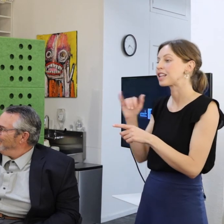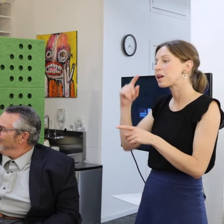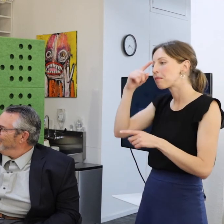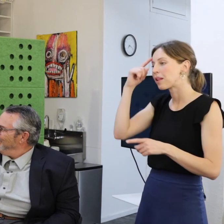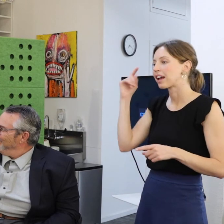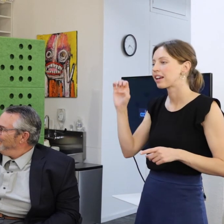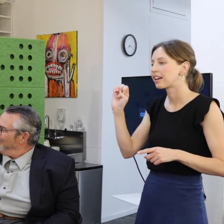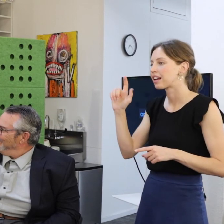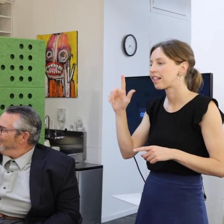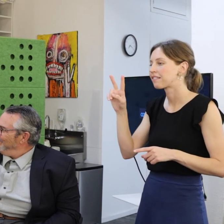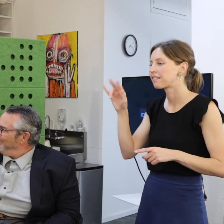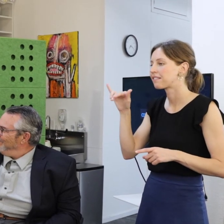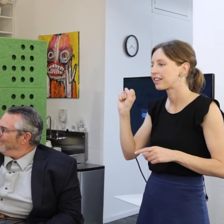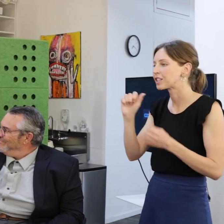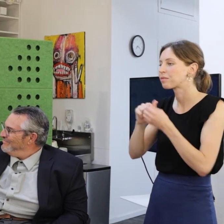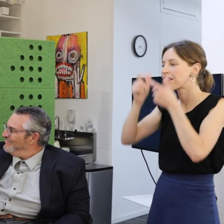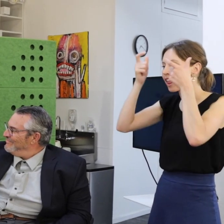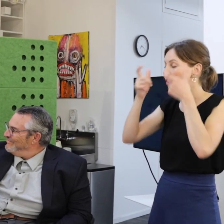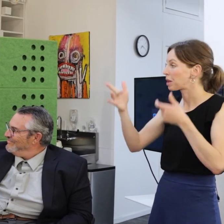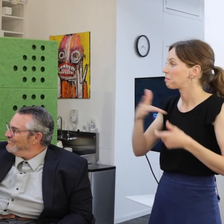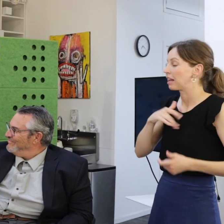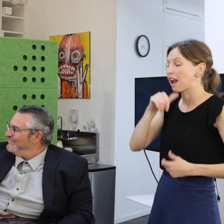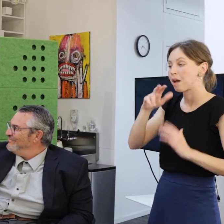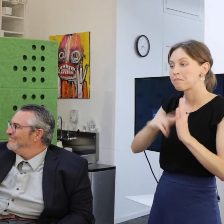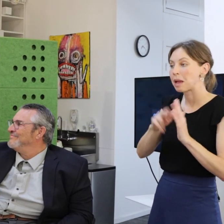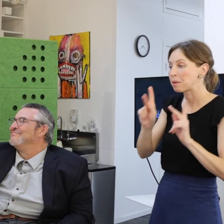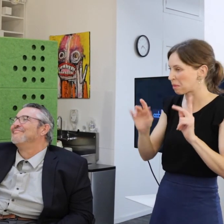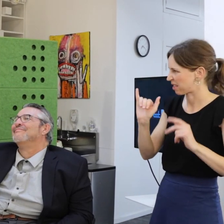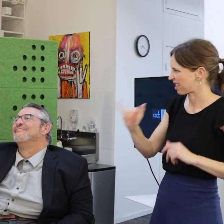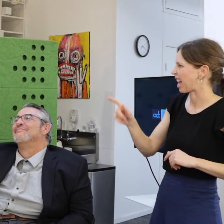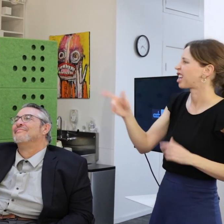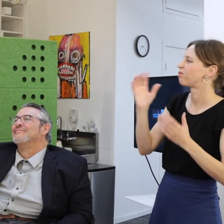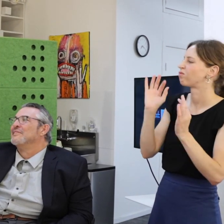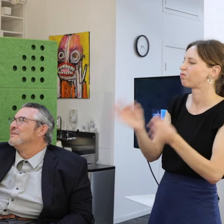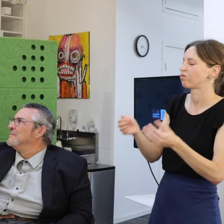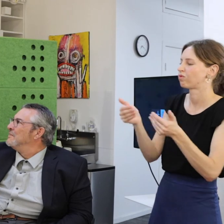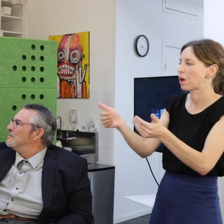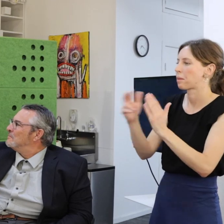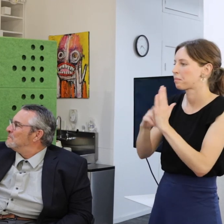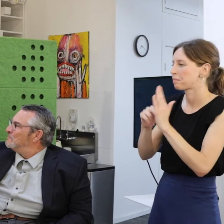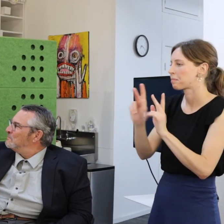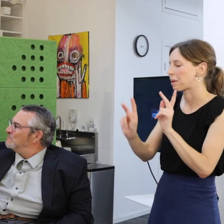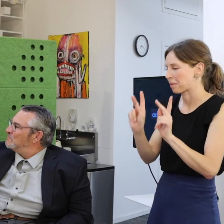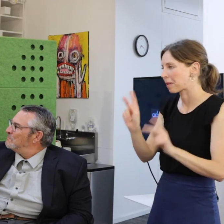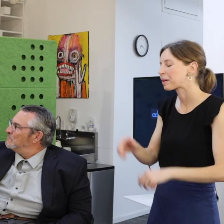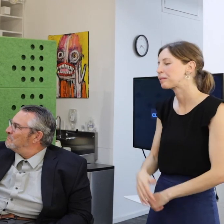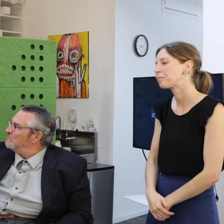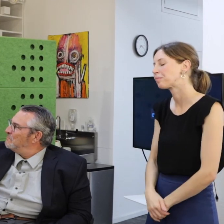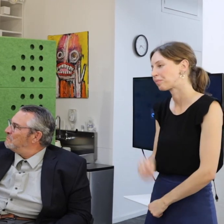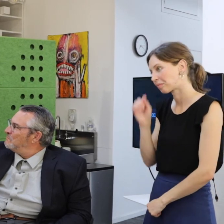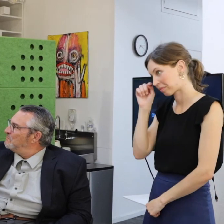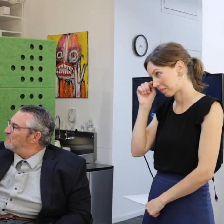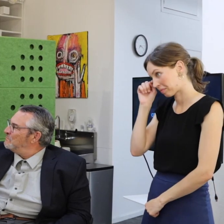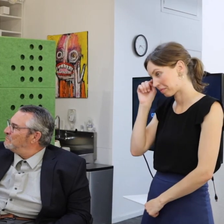He usually doesn't paint people, but this particular night he did. So, if you have any questions about the gallery, about who we are, or what we do.